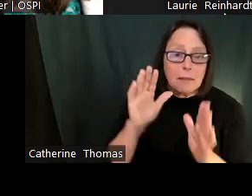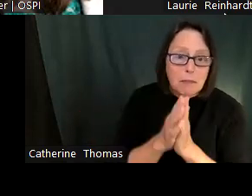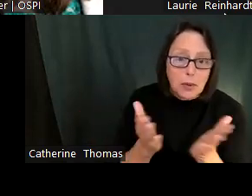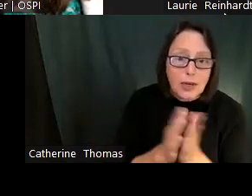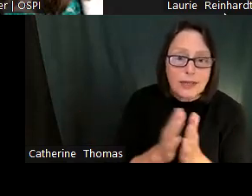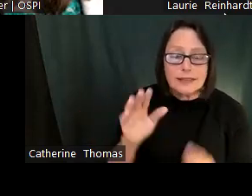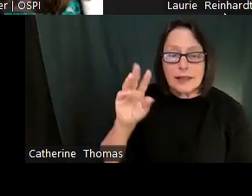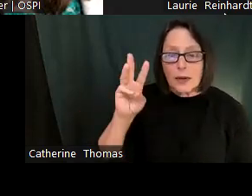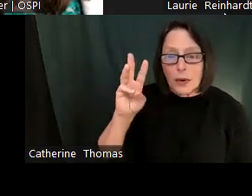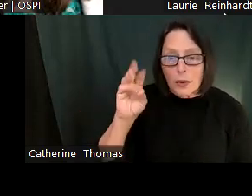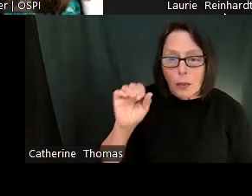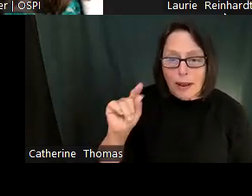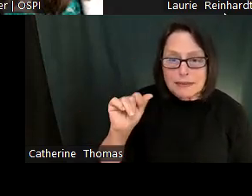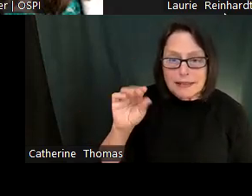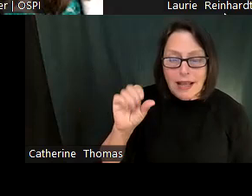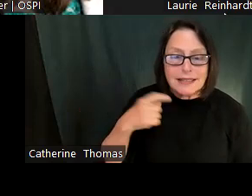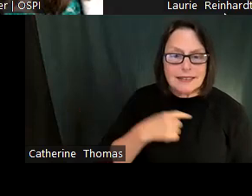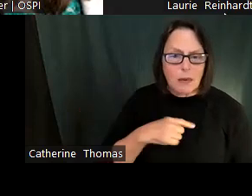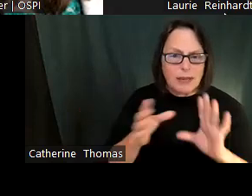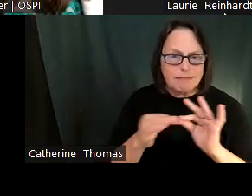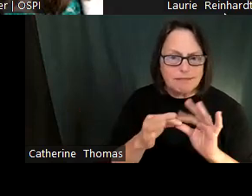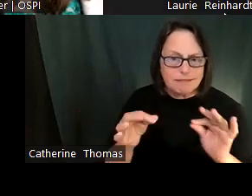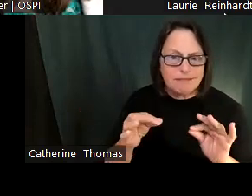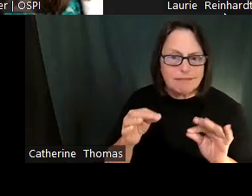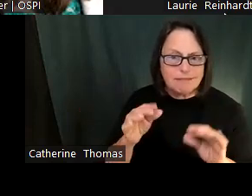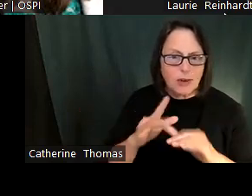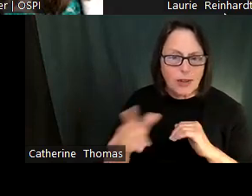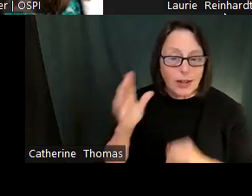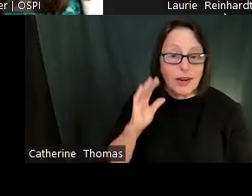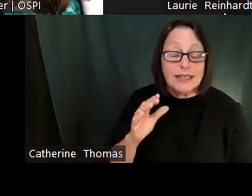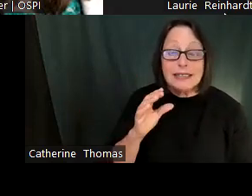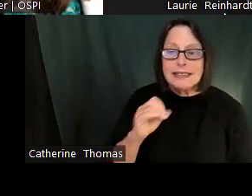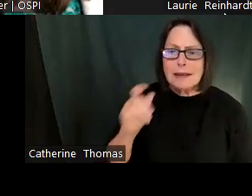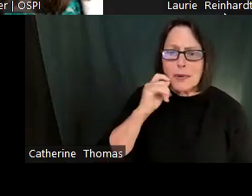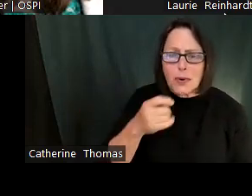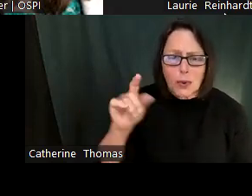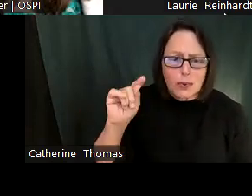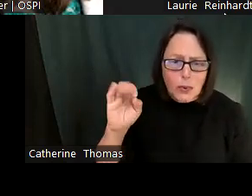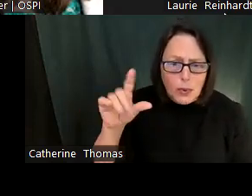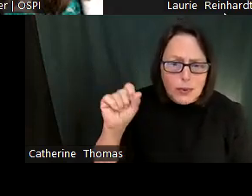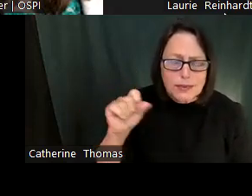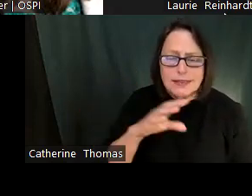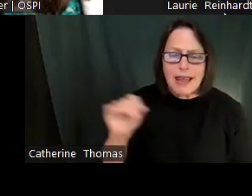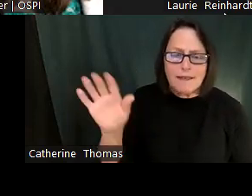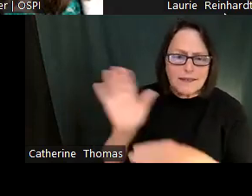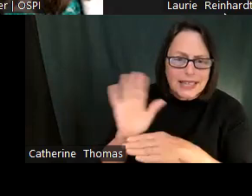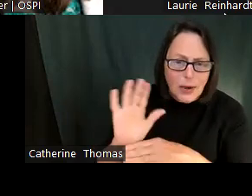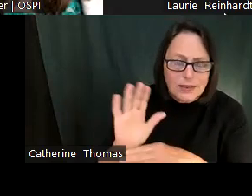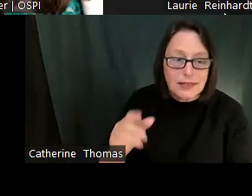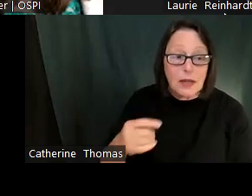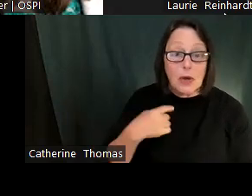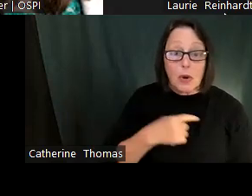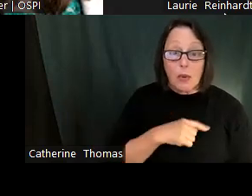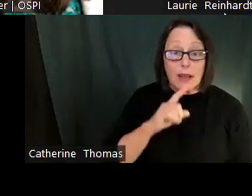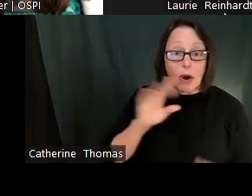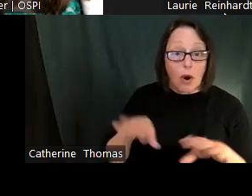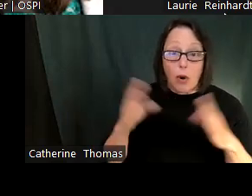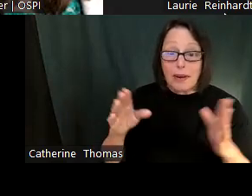And please, please take advantage of that resource guide and you will also receive a copy of the PowerPoint slides from today.